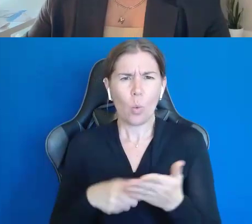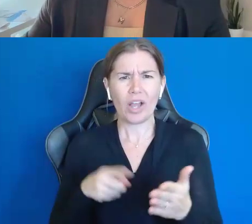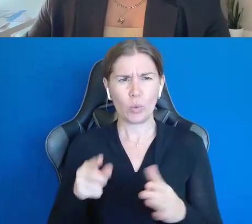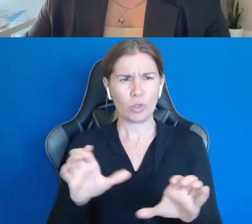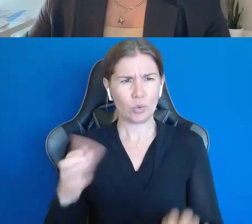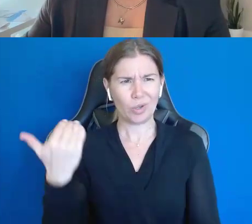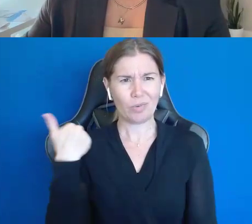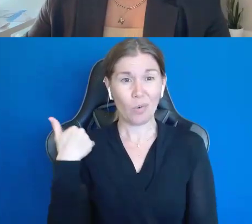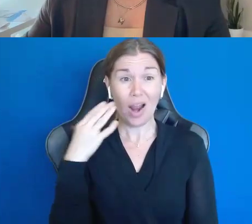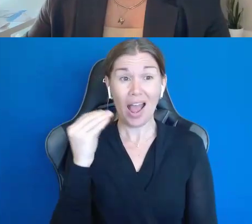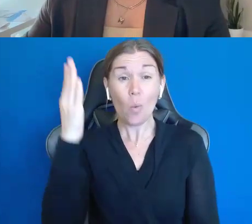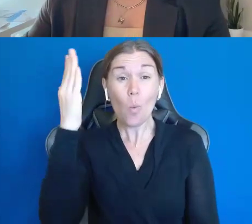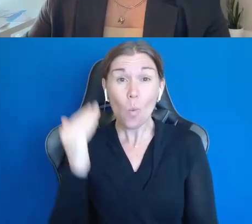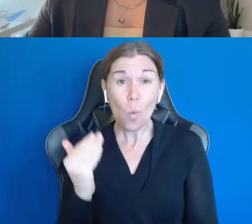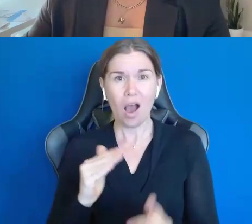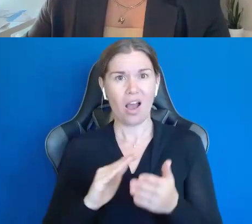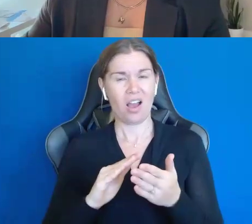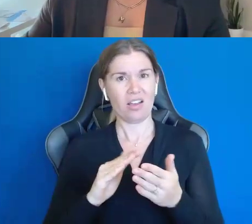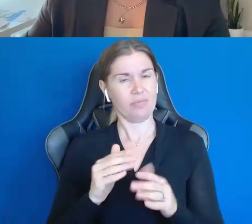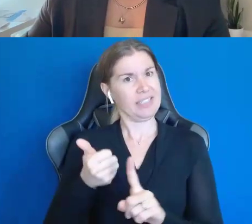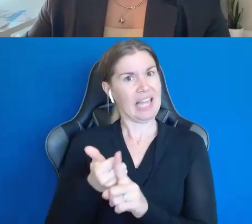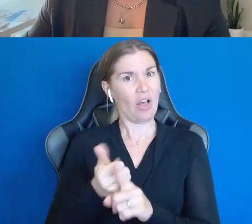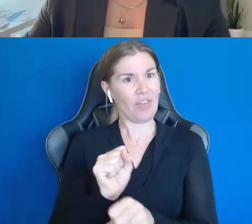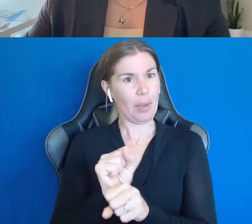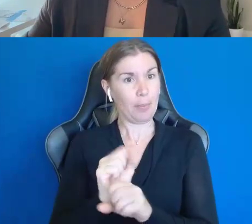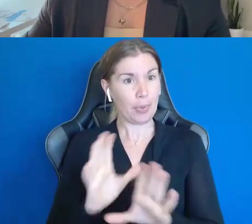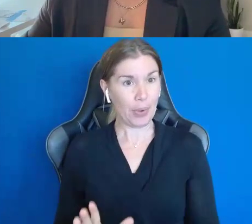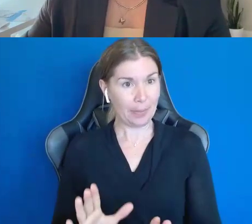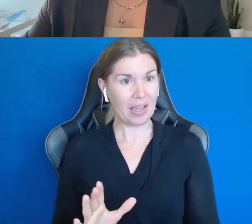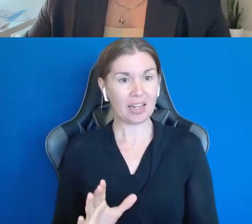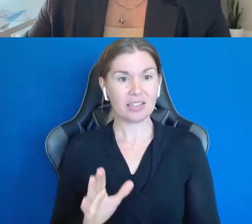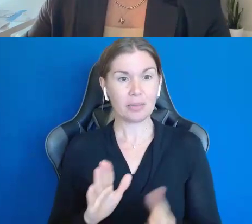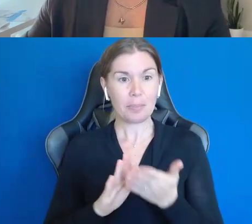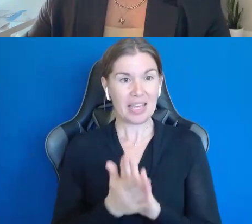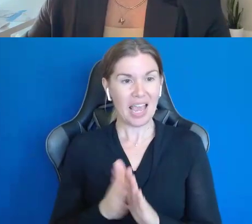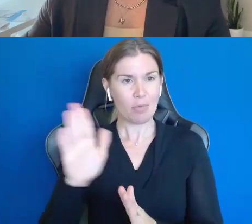self employment and being an entrepreneur was THE choice?